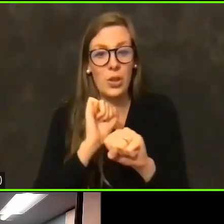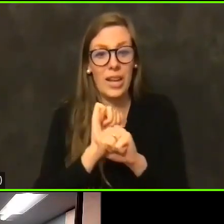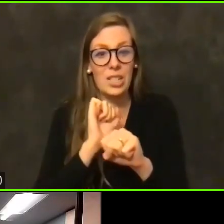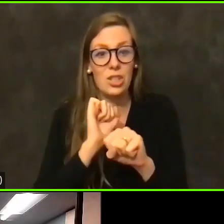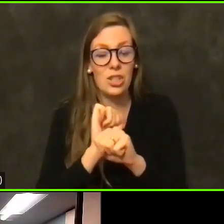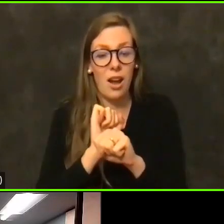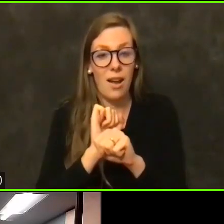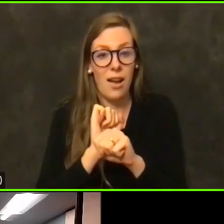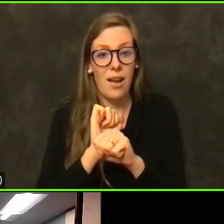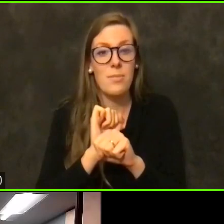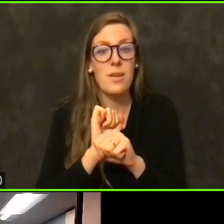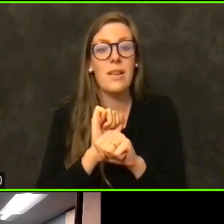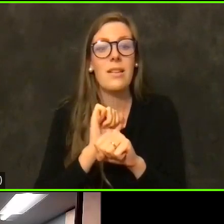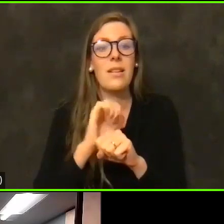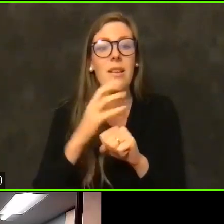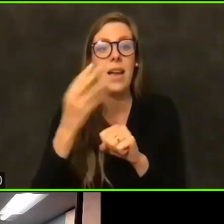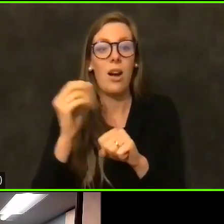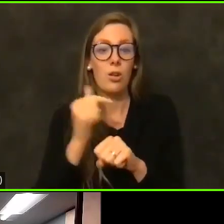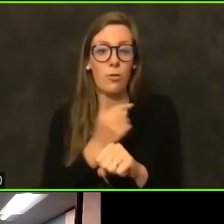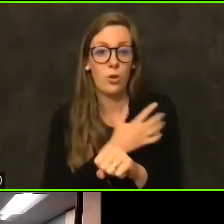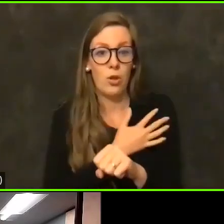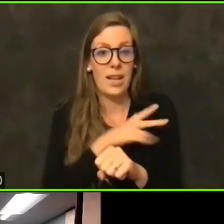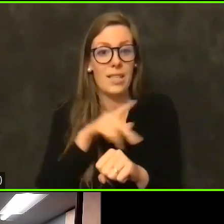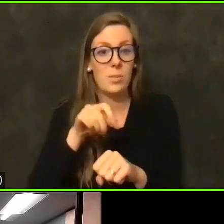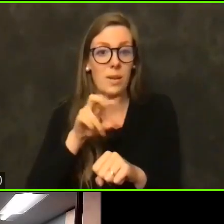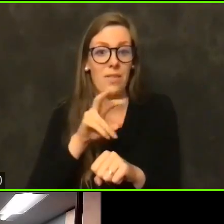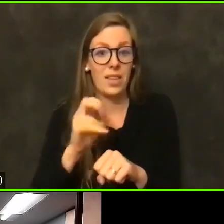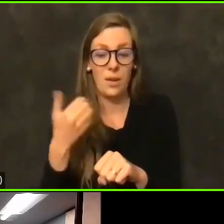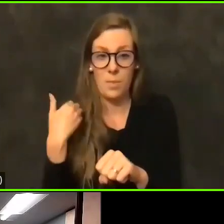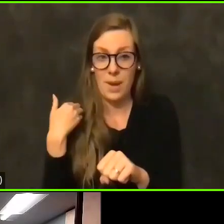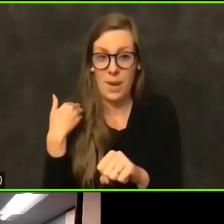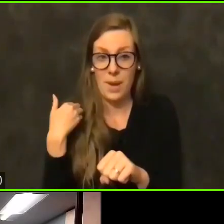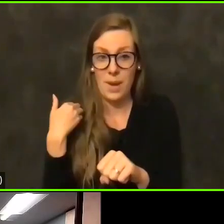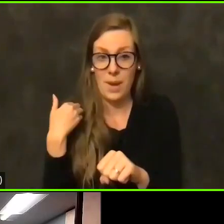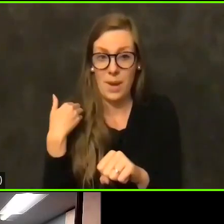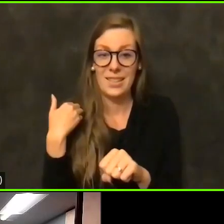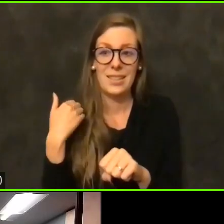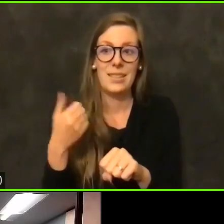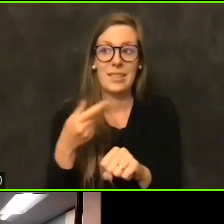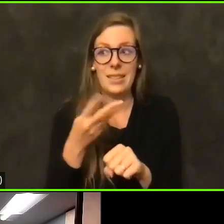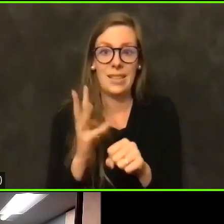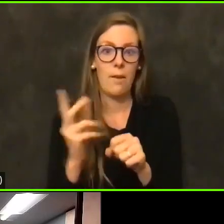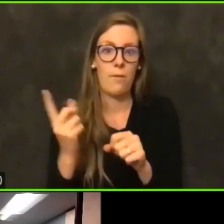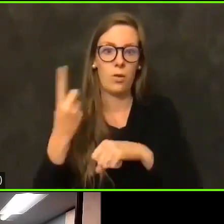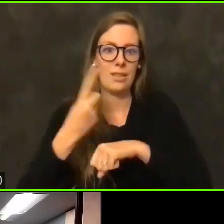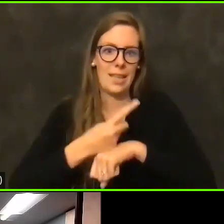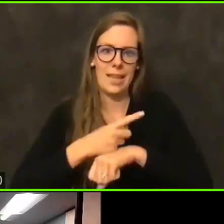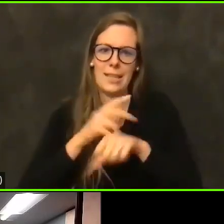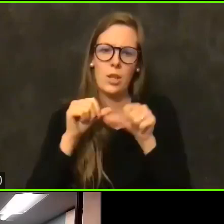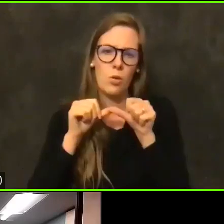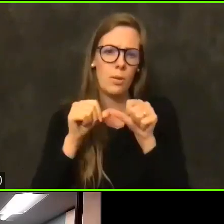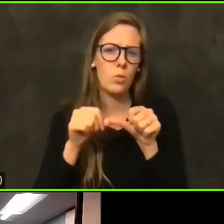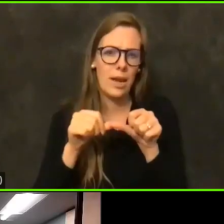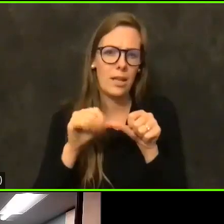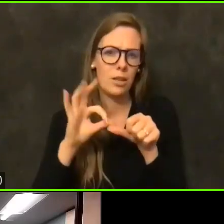out of Grace Pavilion these last several days during this week. And they're going to be a regular fixture there.